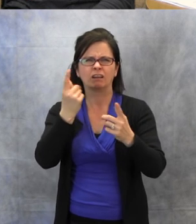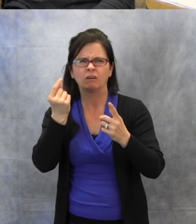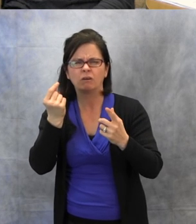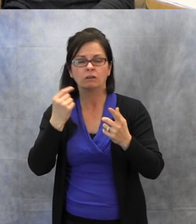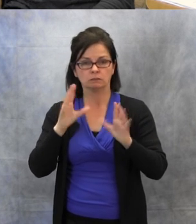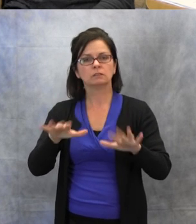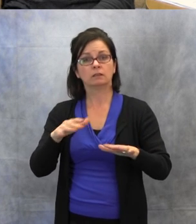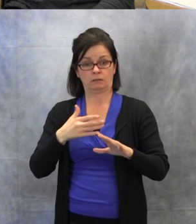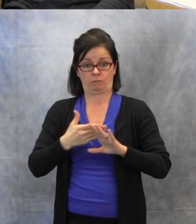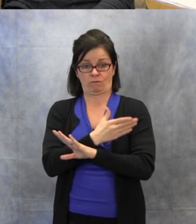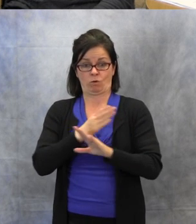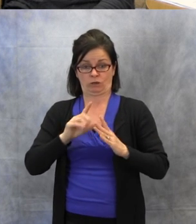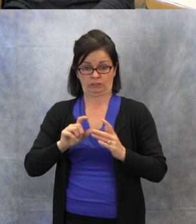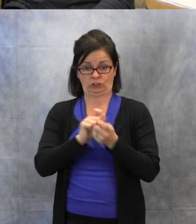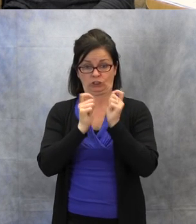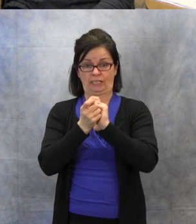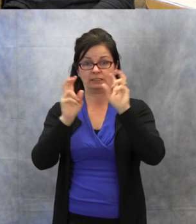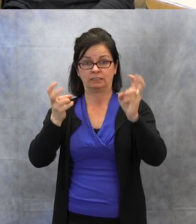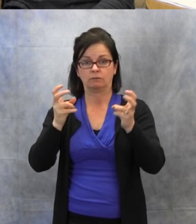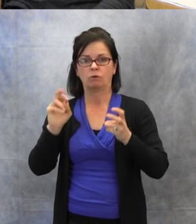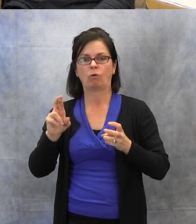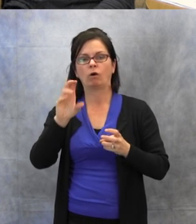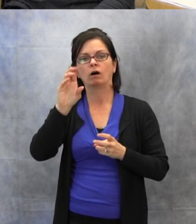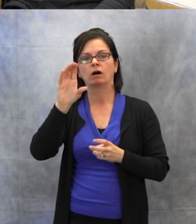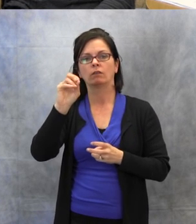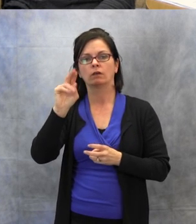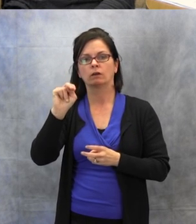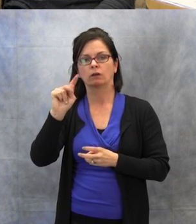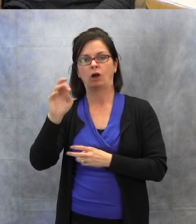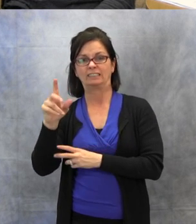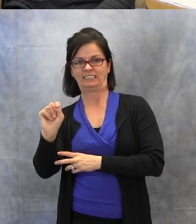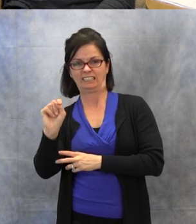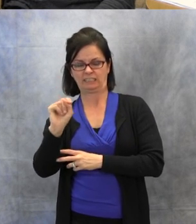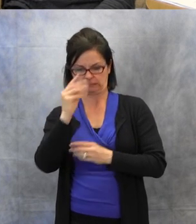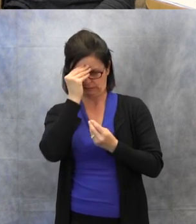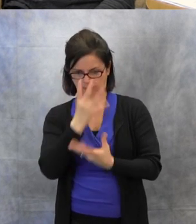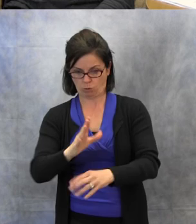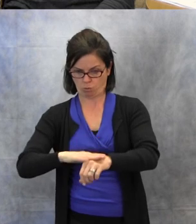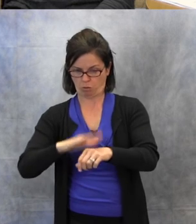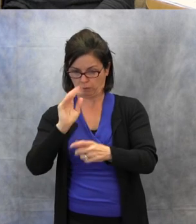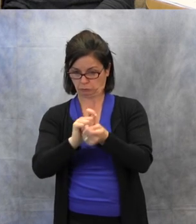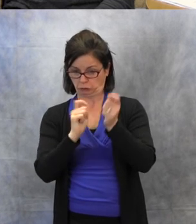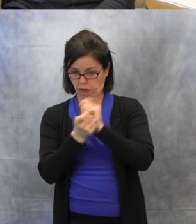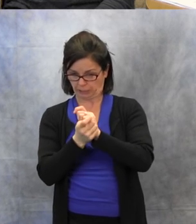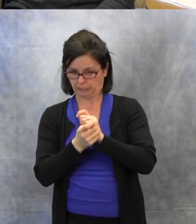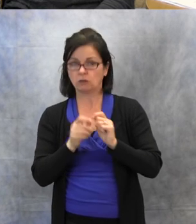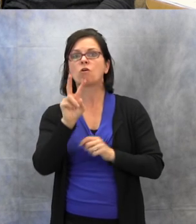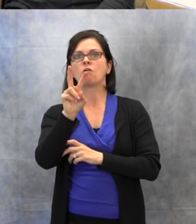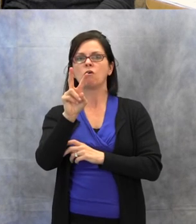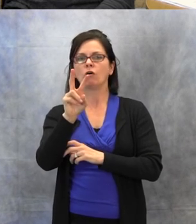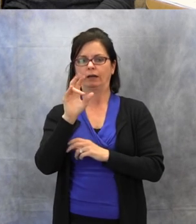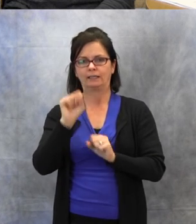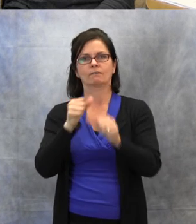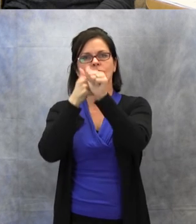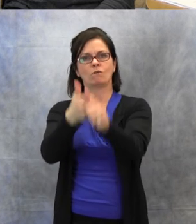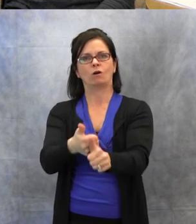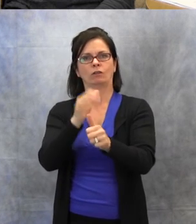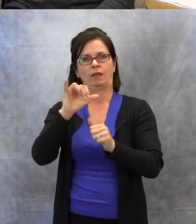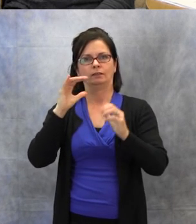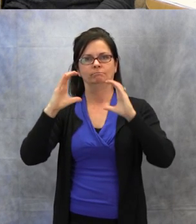to change the subject or the context and that helps them follow the conversation better.